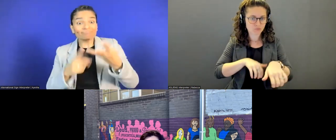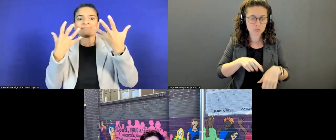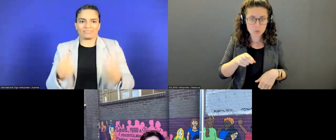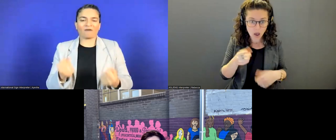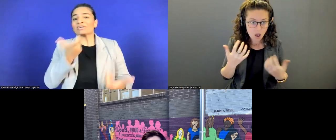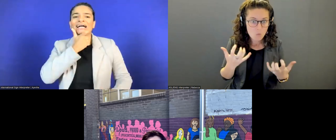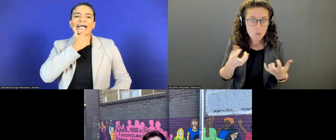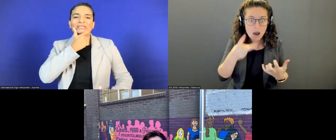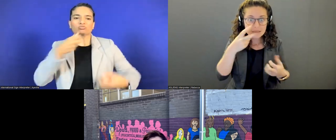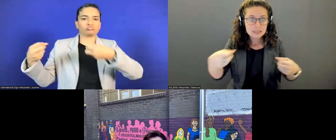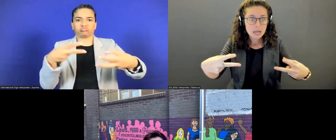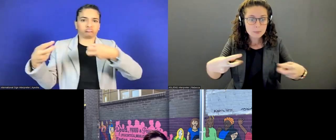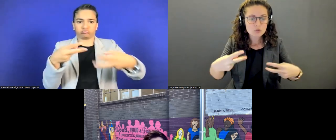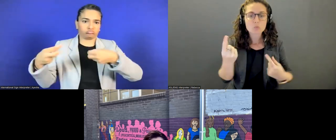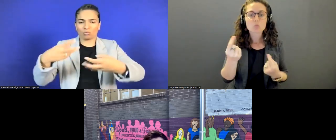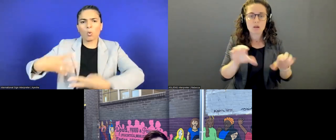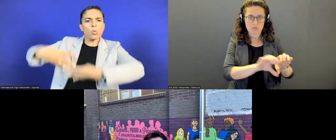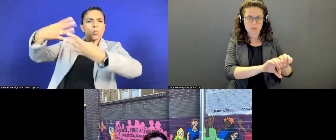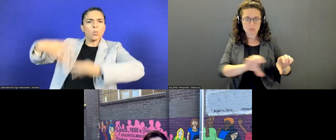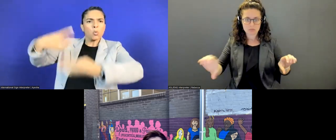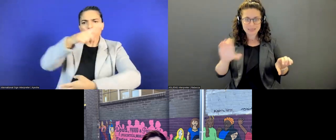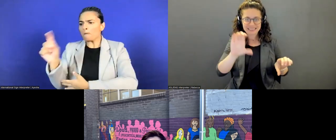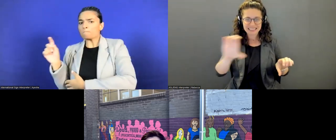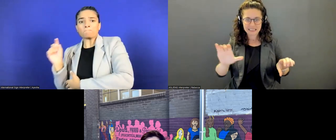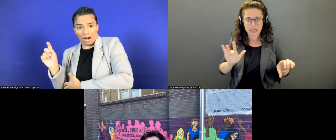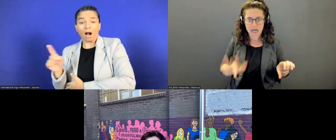the "cc" captioning button in your Zoom.